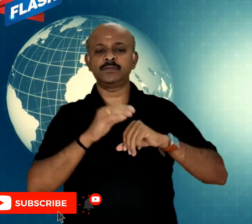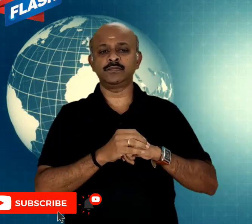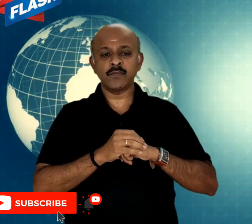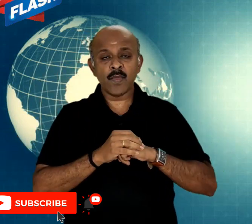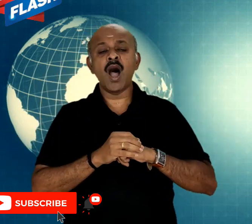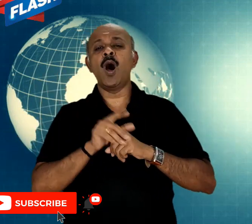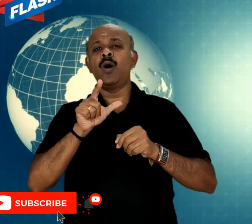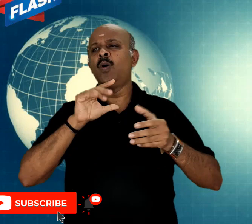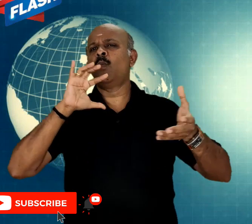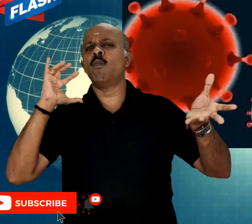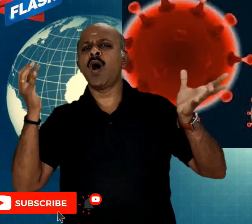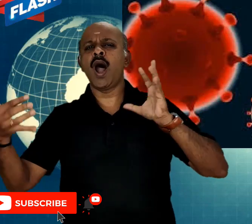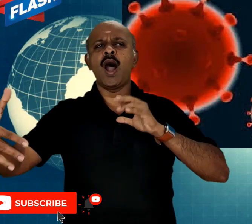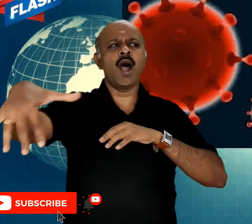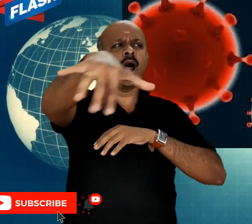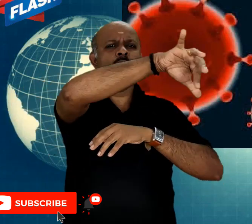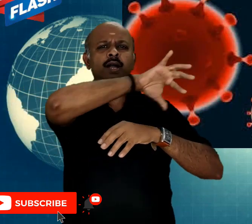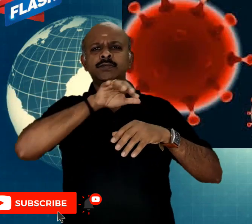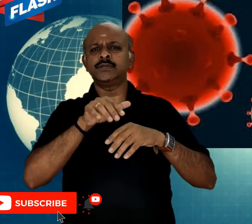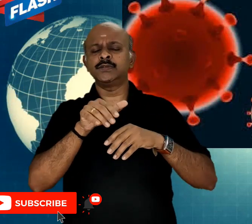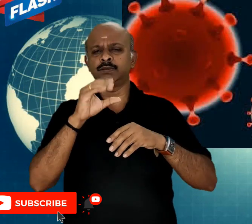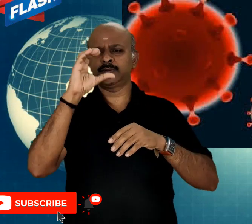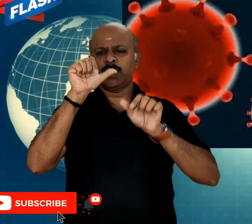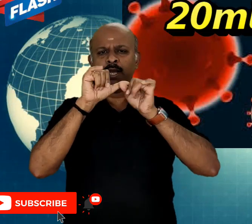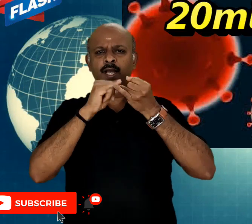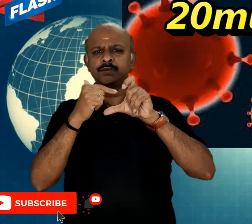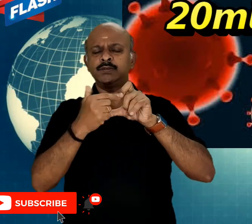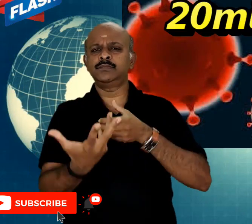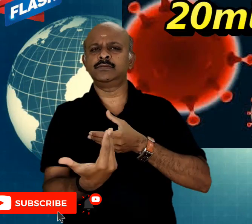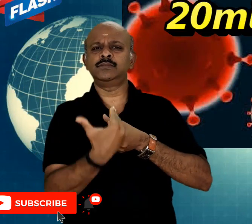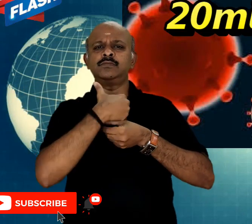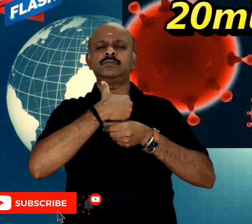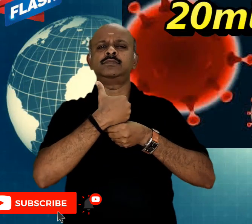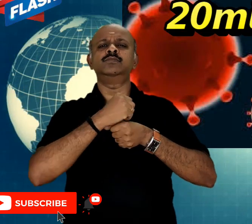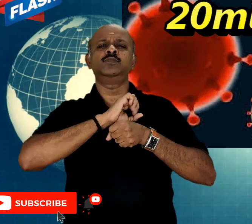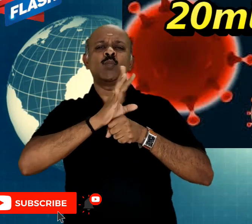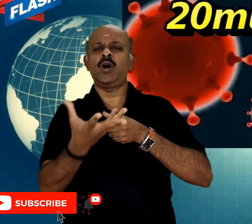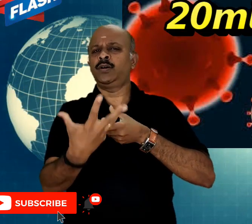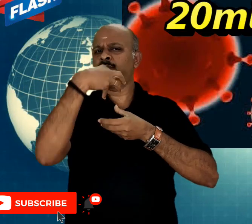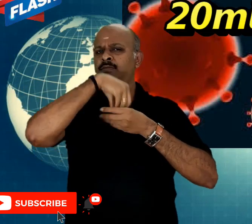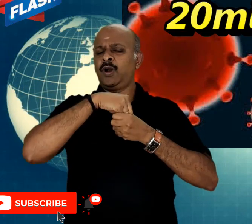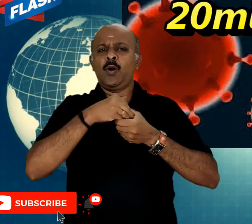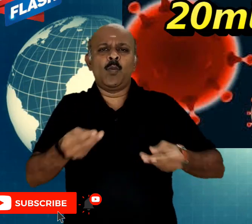around the world the case count is 20 million and